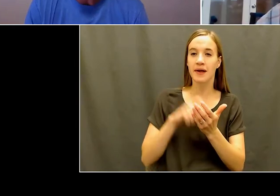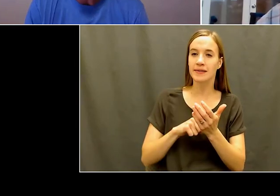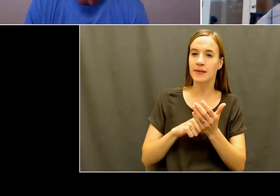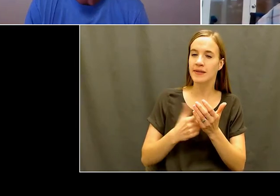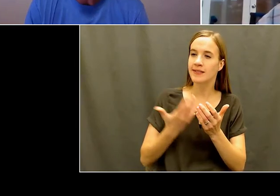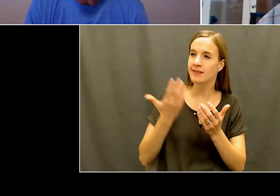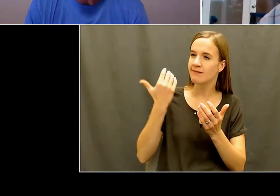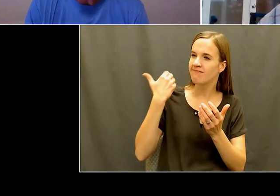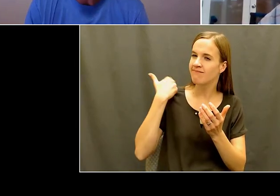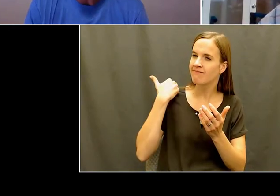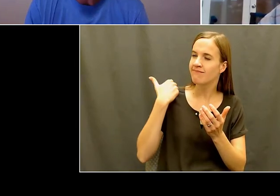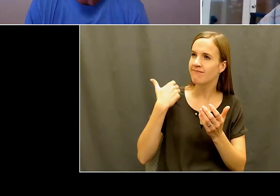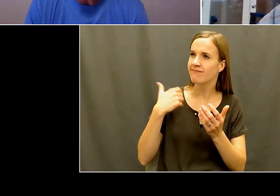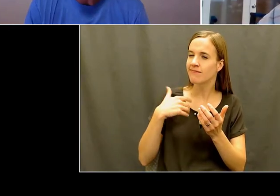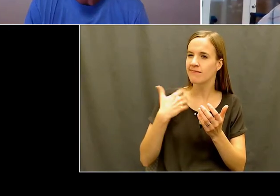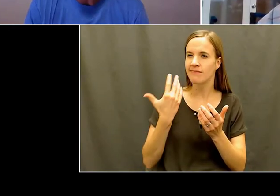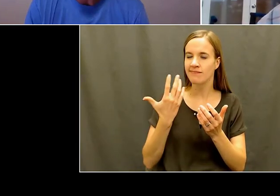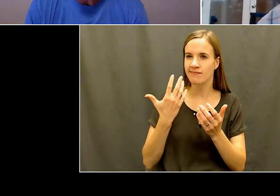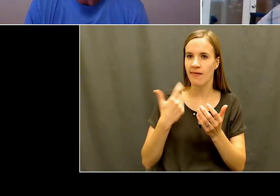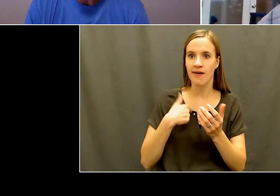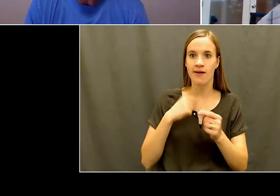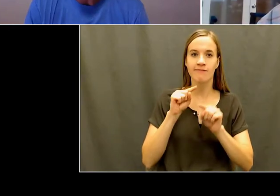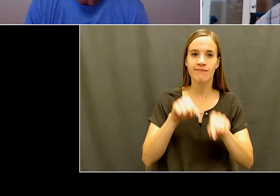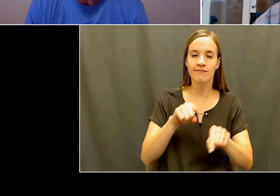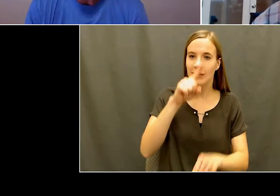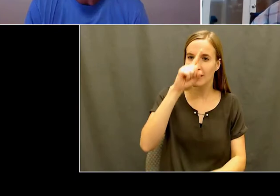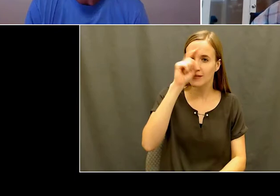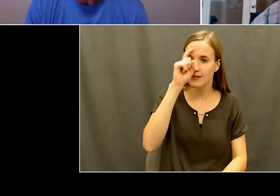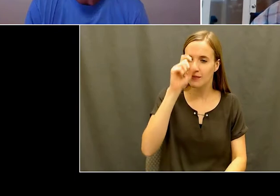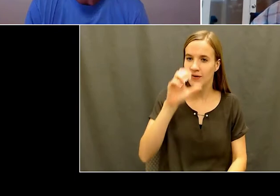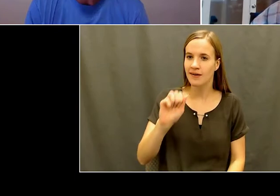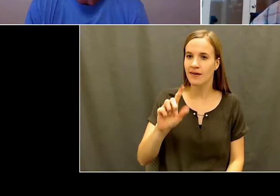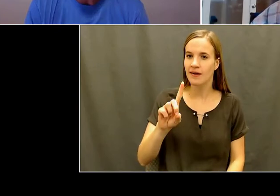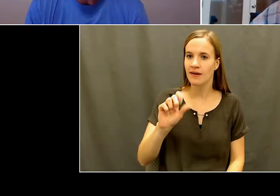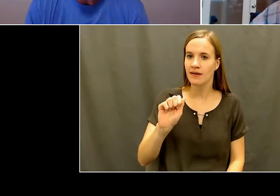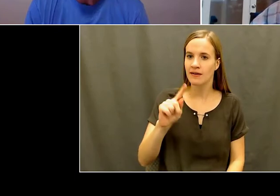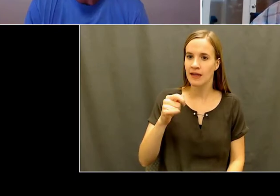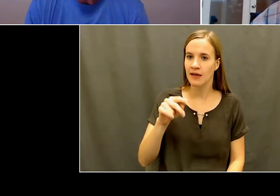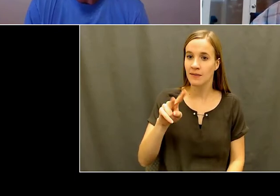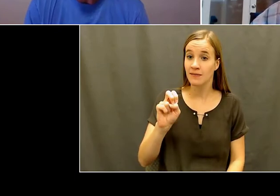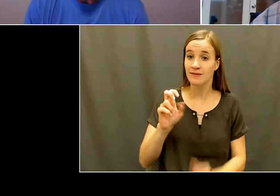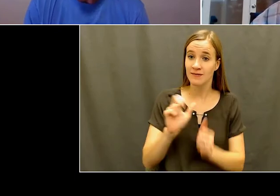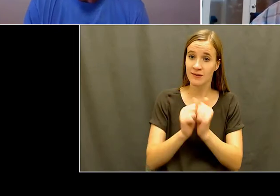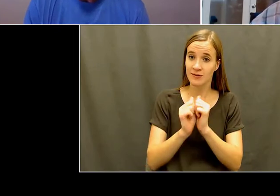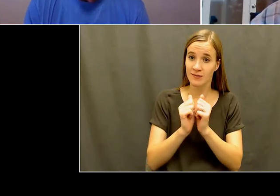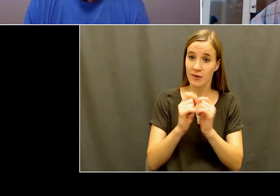like a where where this ended up. One thing that was really